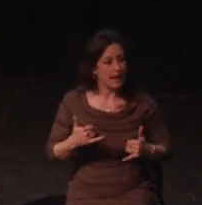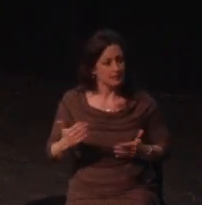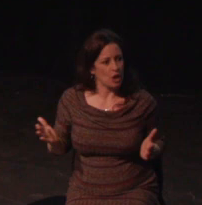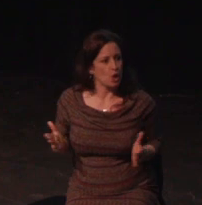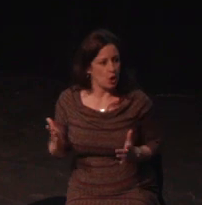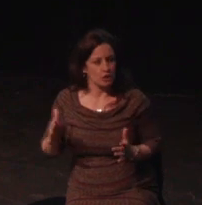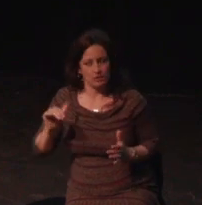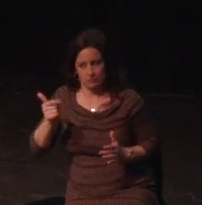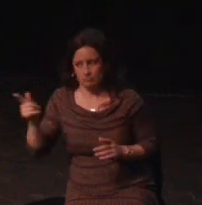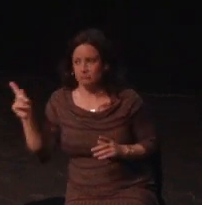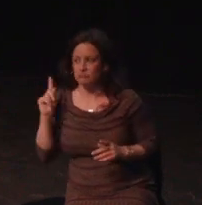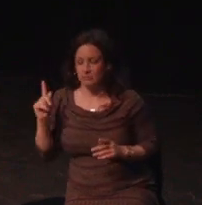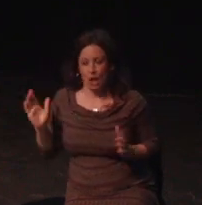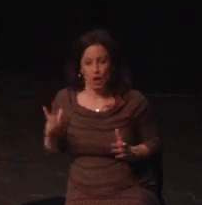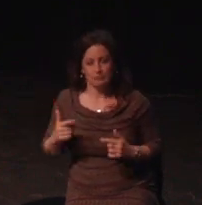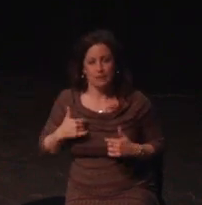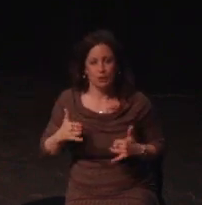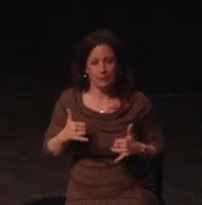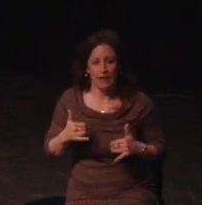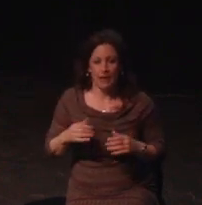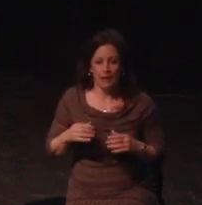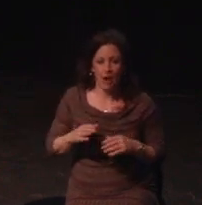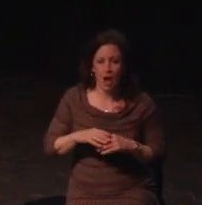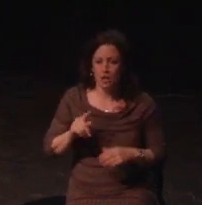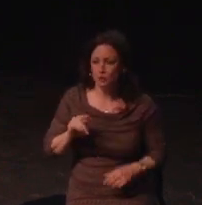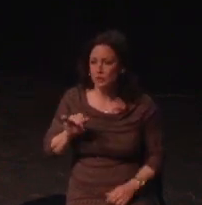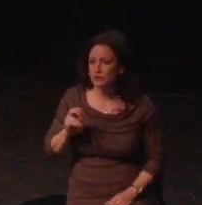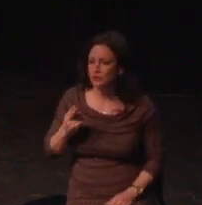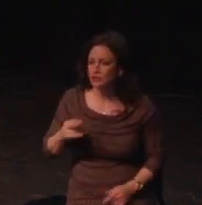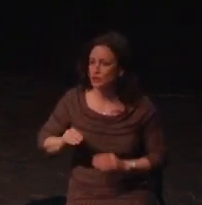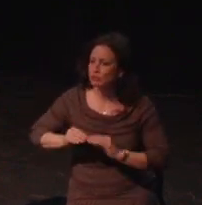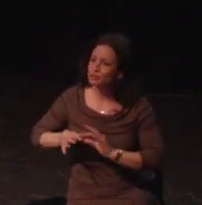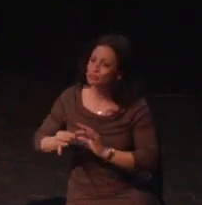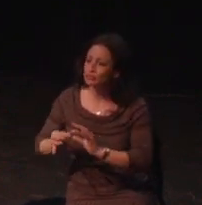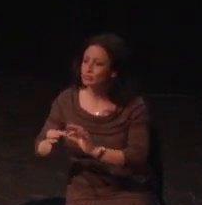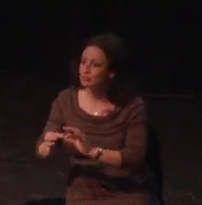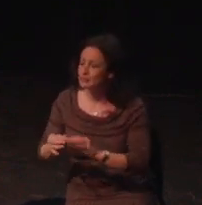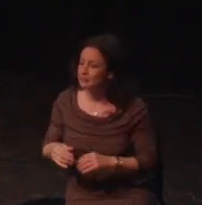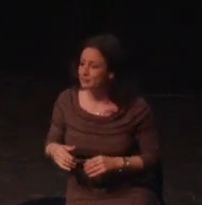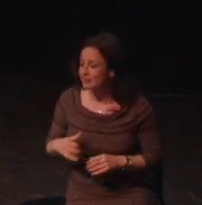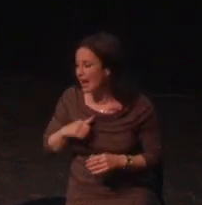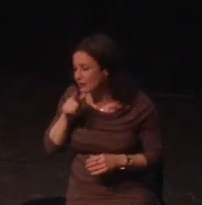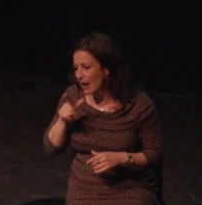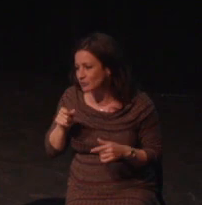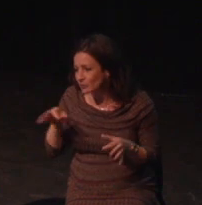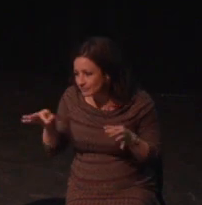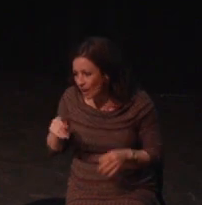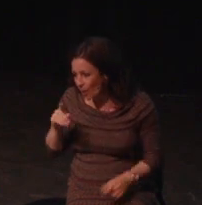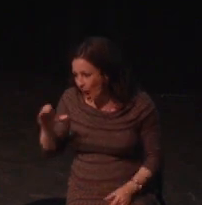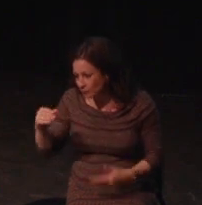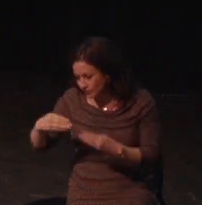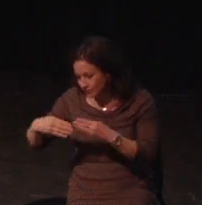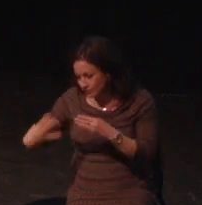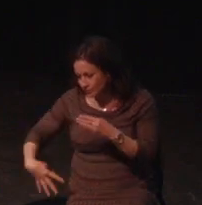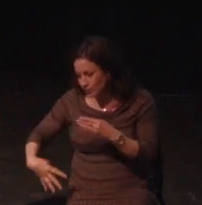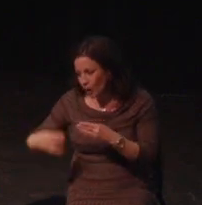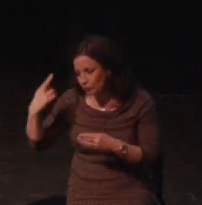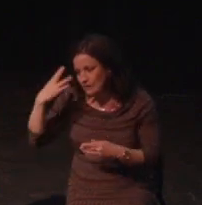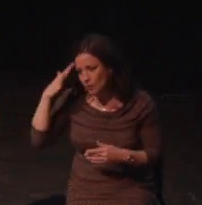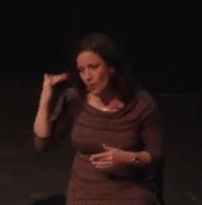to do my job. So, hi I'm Cherry. It is my name, I get that question a lot. You can also call me Ray, that's also my name F2.